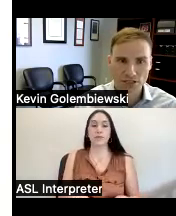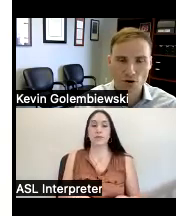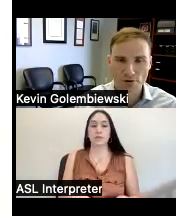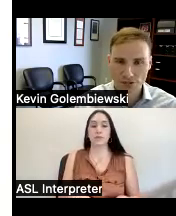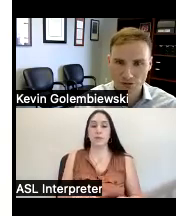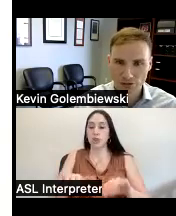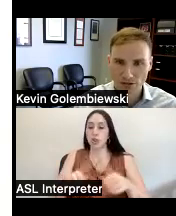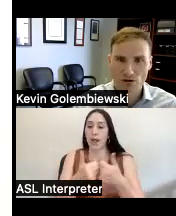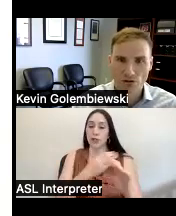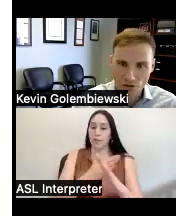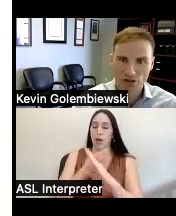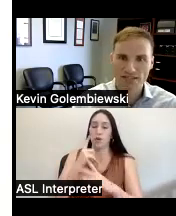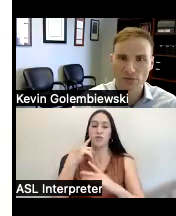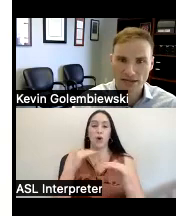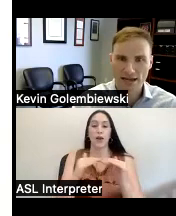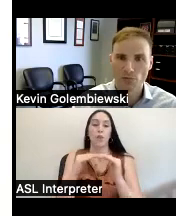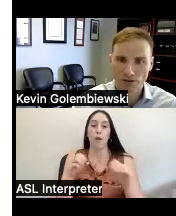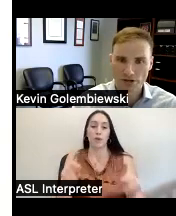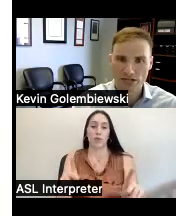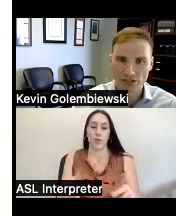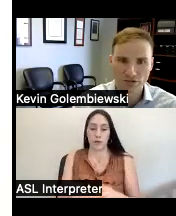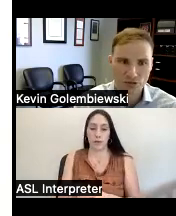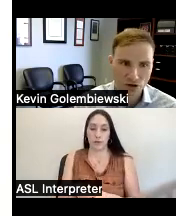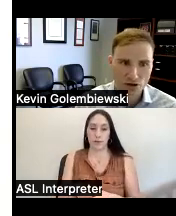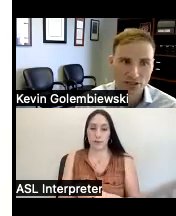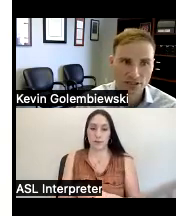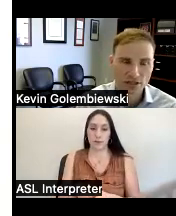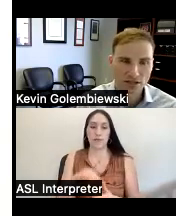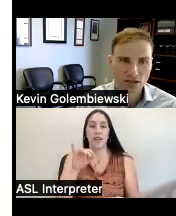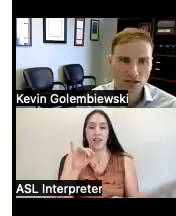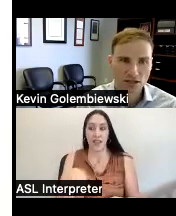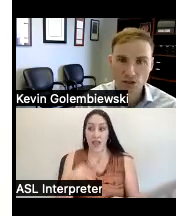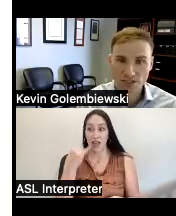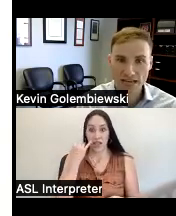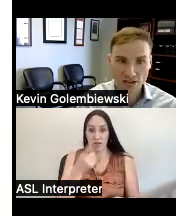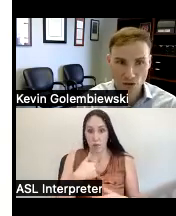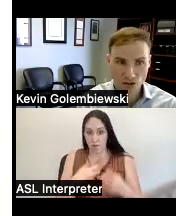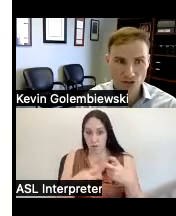to equal opportunity are things that we can help with or issues if you call us so our second goal